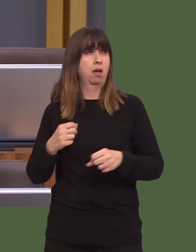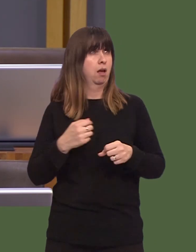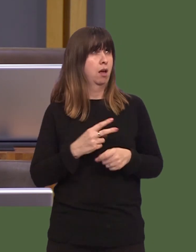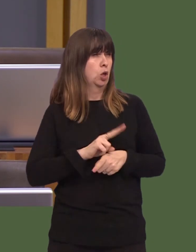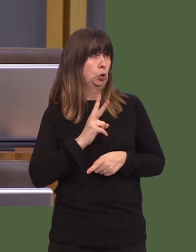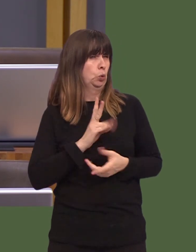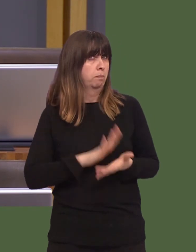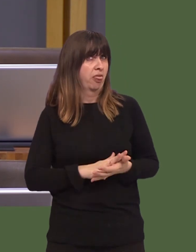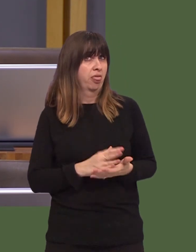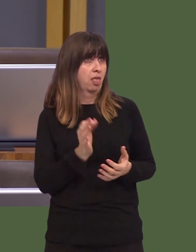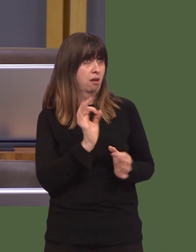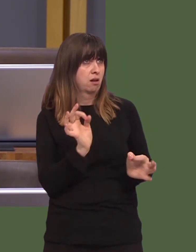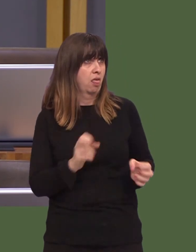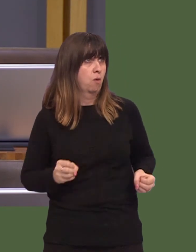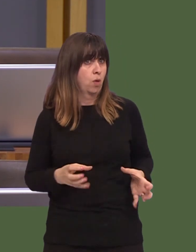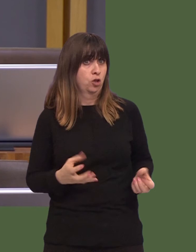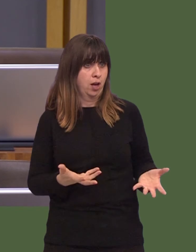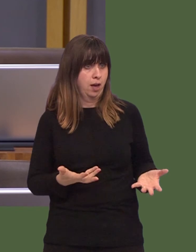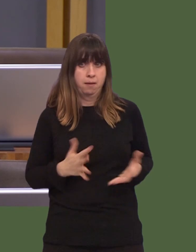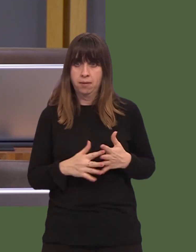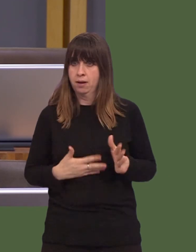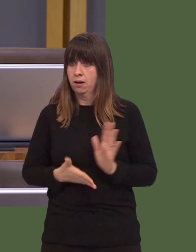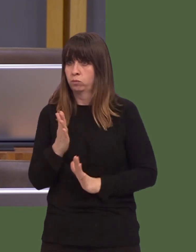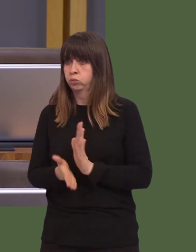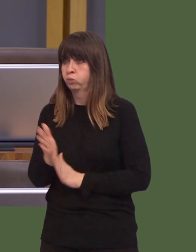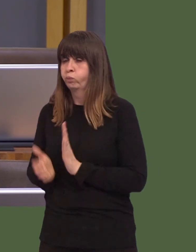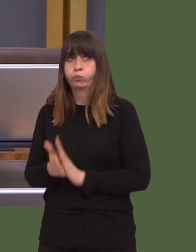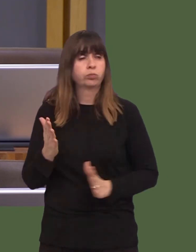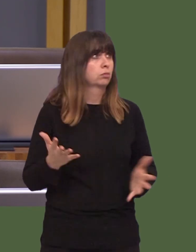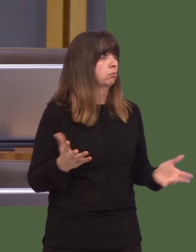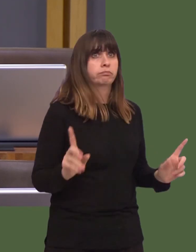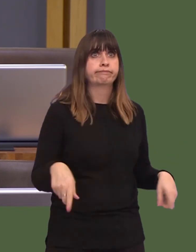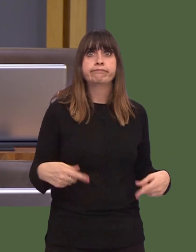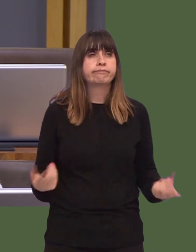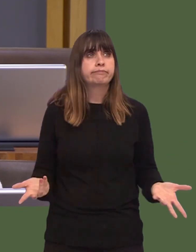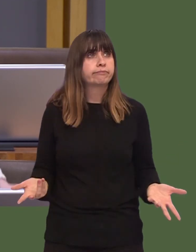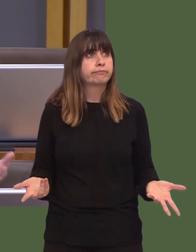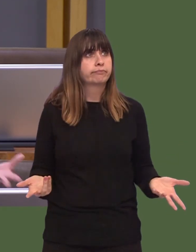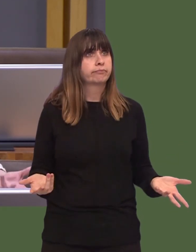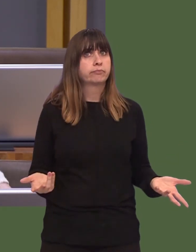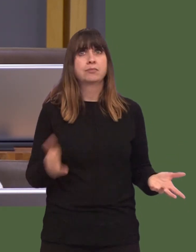months and has been unable to successfully contact anyone for updates.